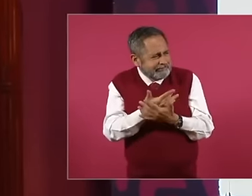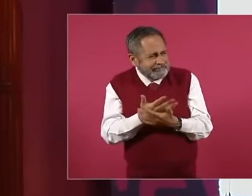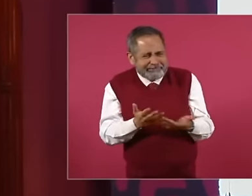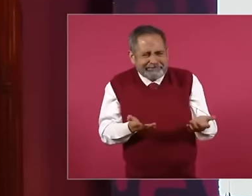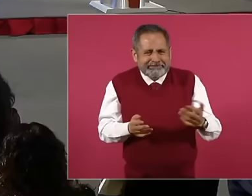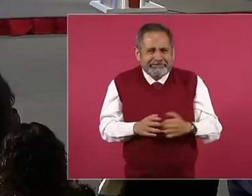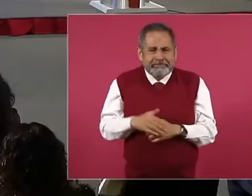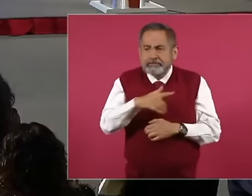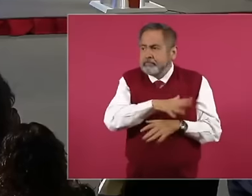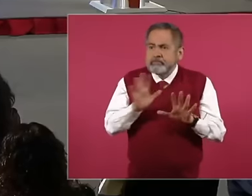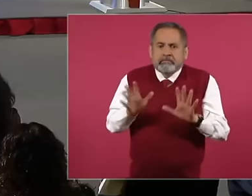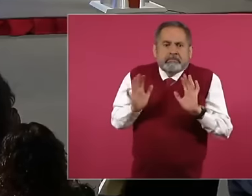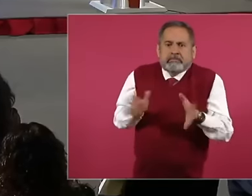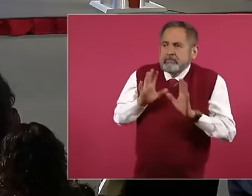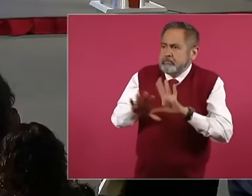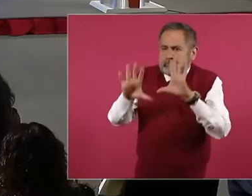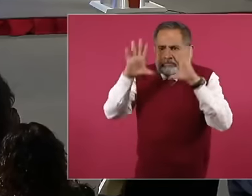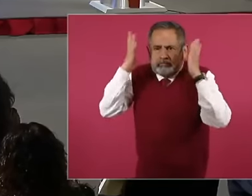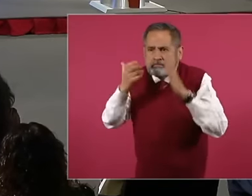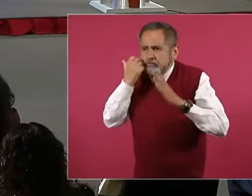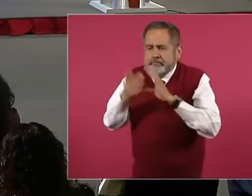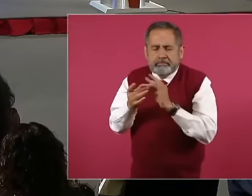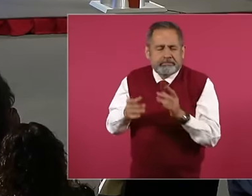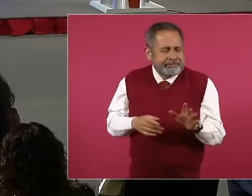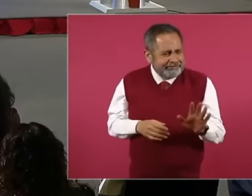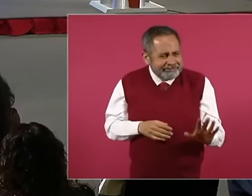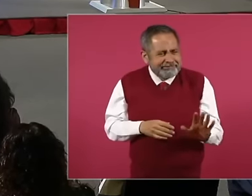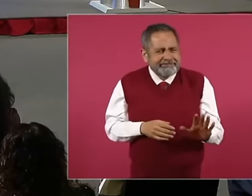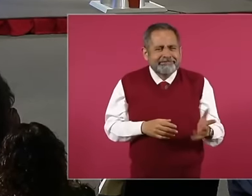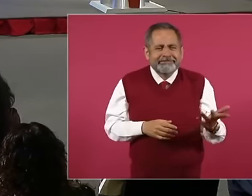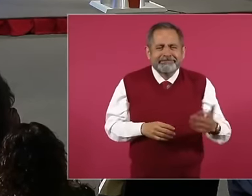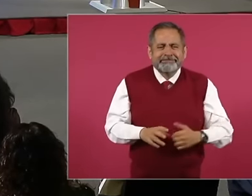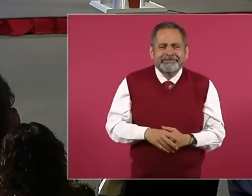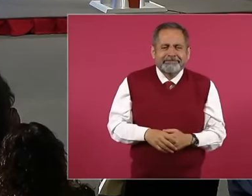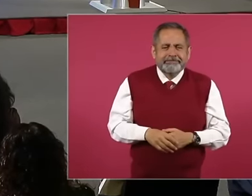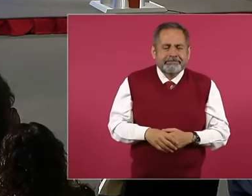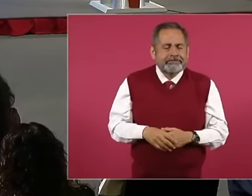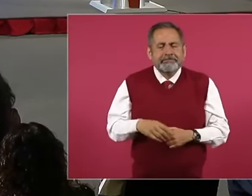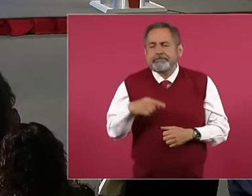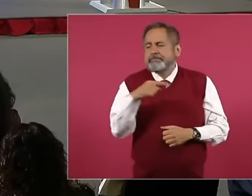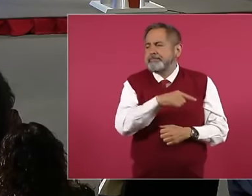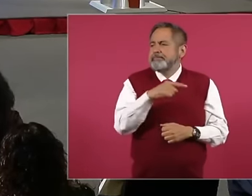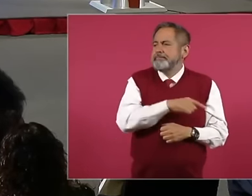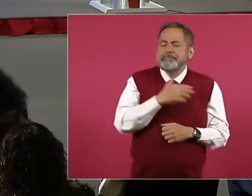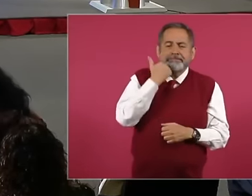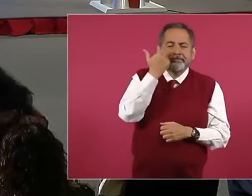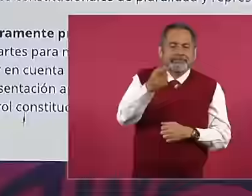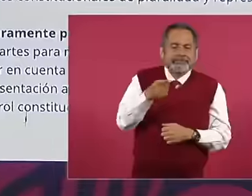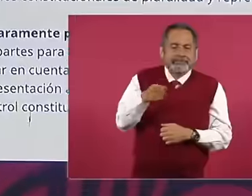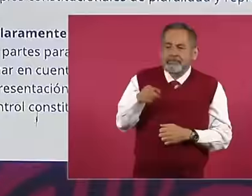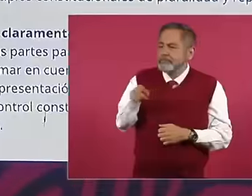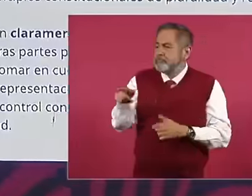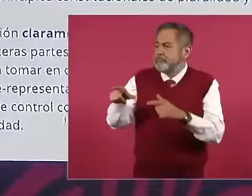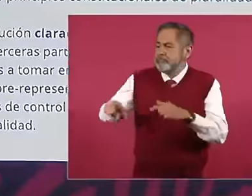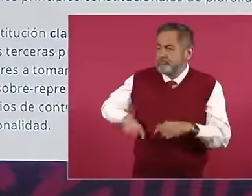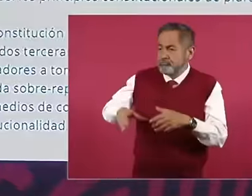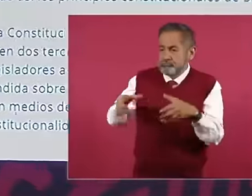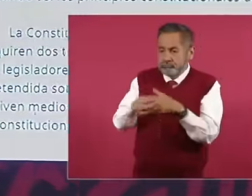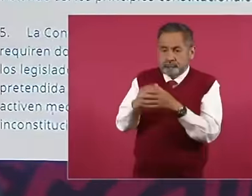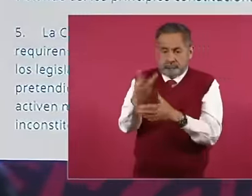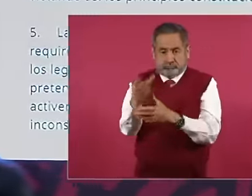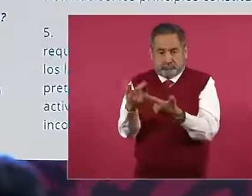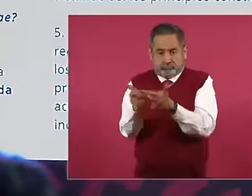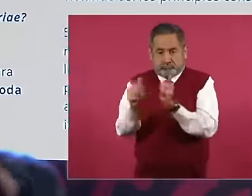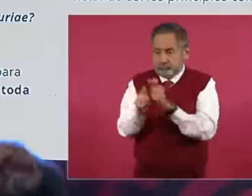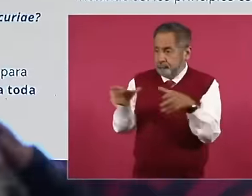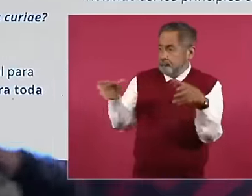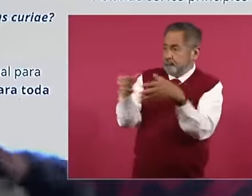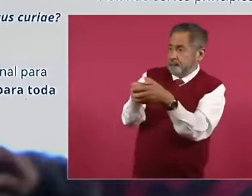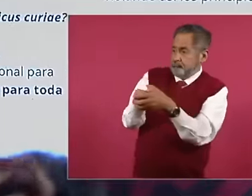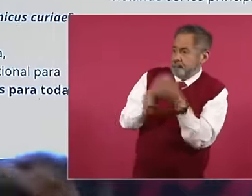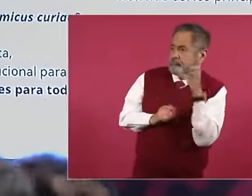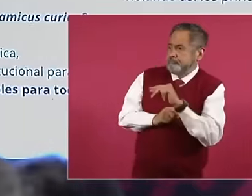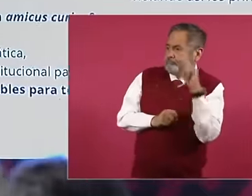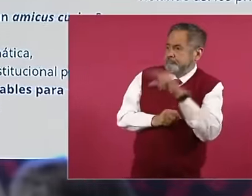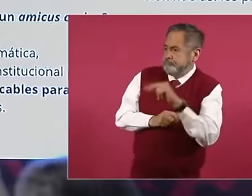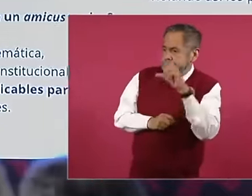they already want to advance a kind of coalition government all of that can be done but We must